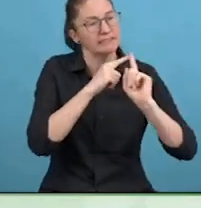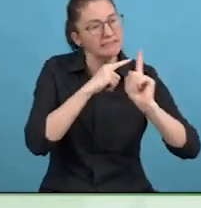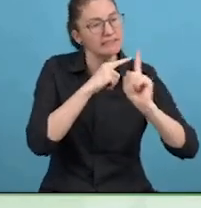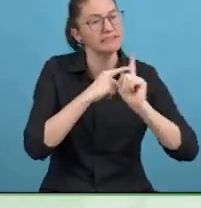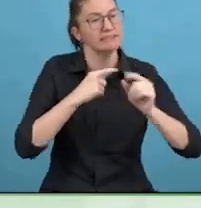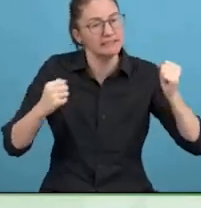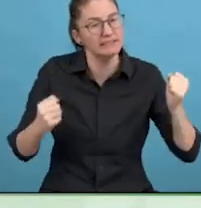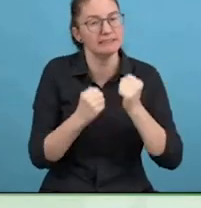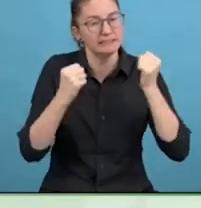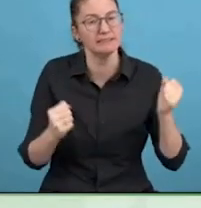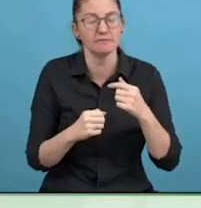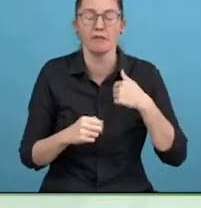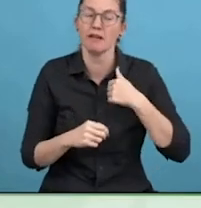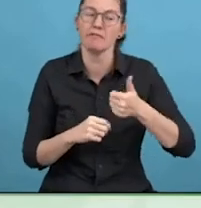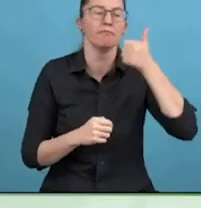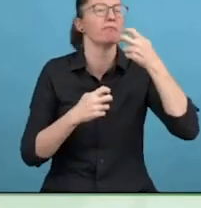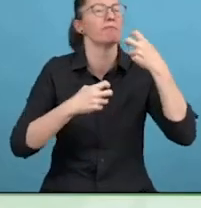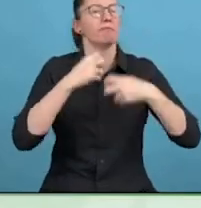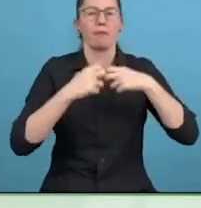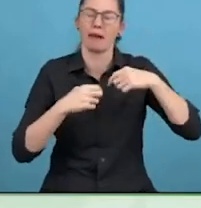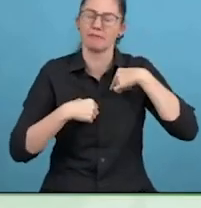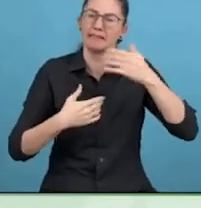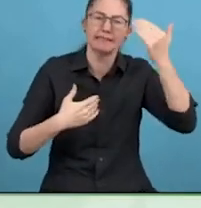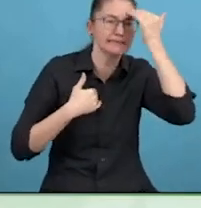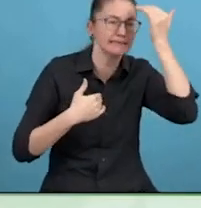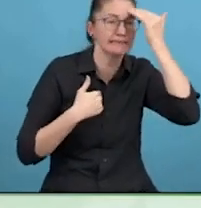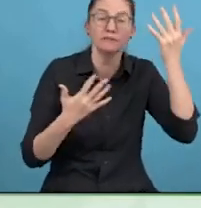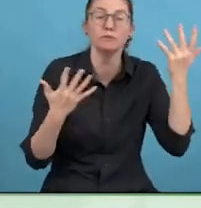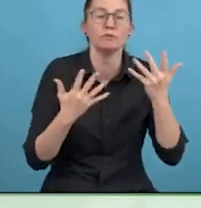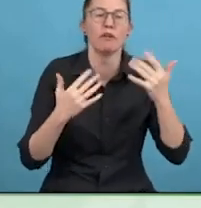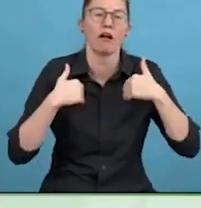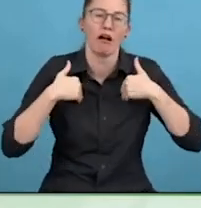As an expert in cognitive accessibility, developing various